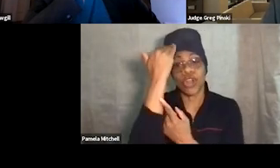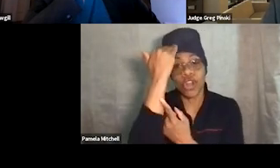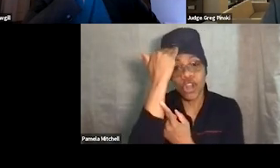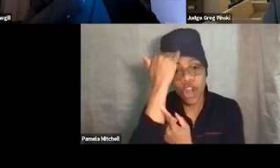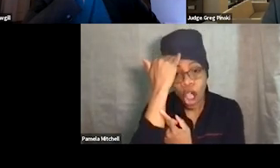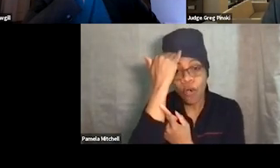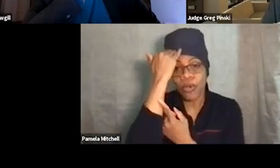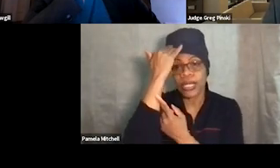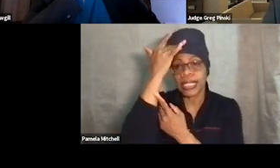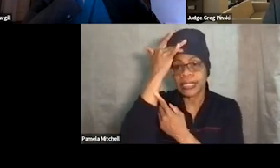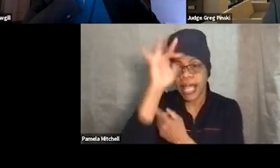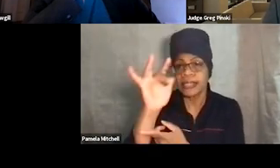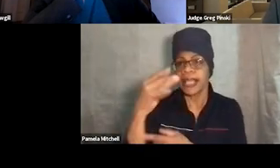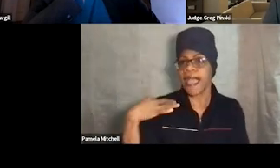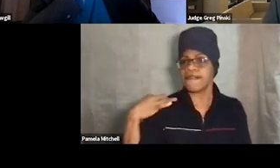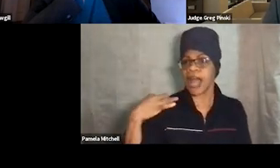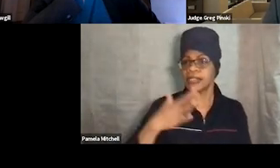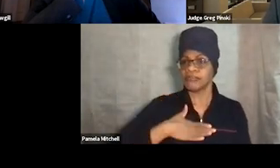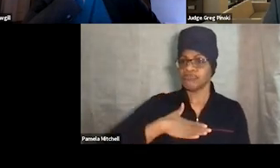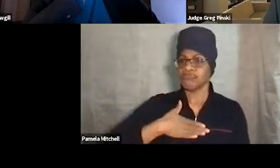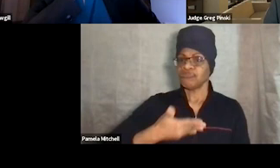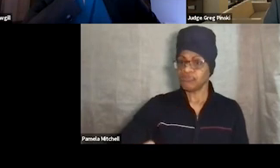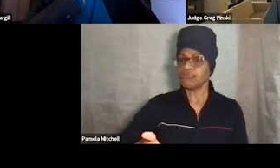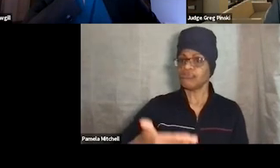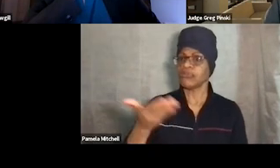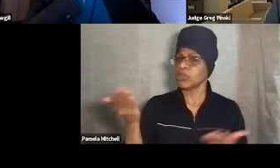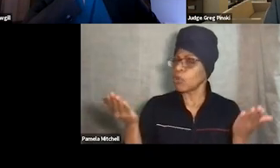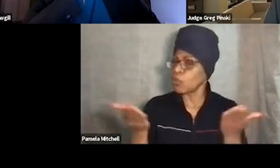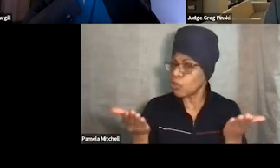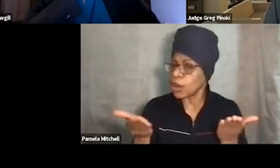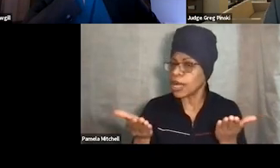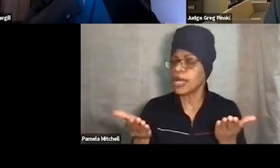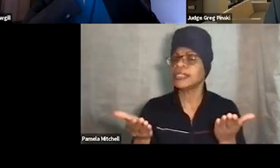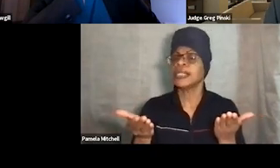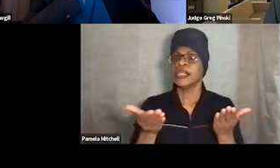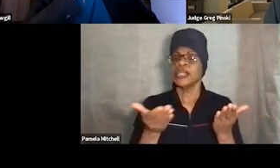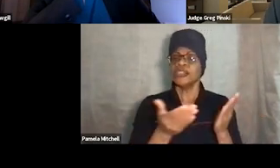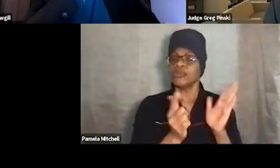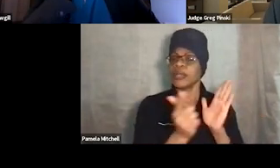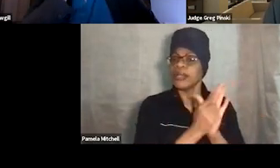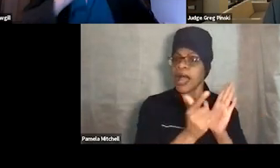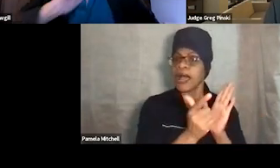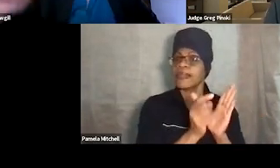voluntarily admits to the infraction that's going to lead to the jail sanction,